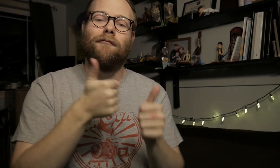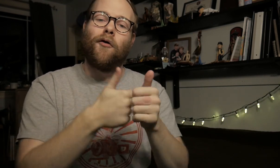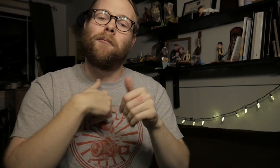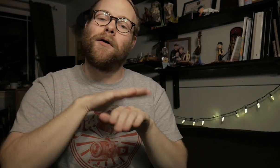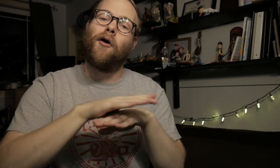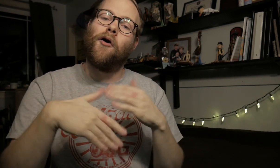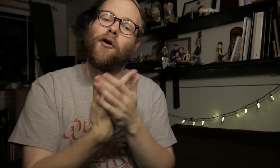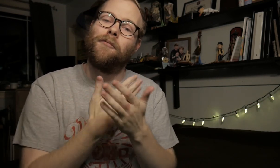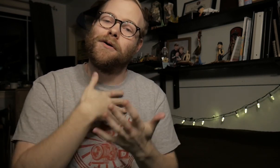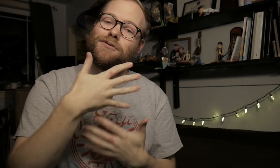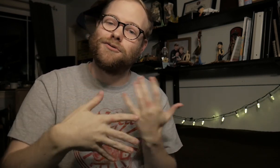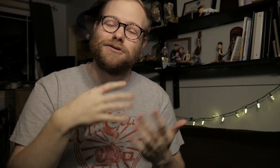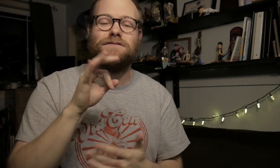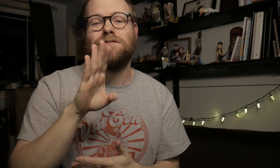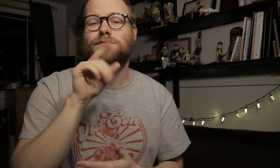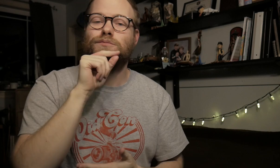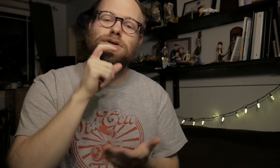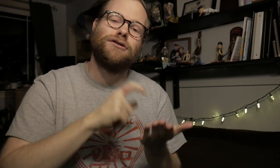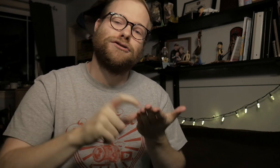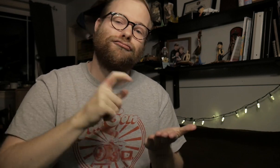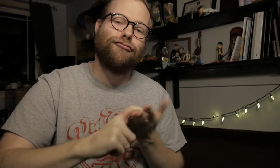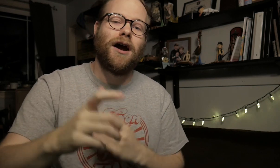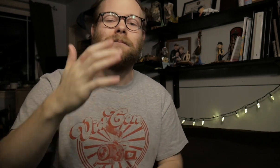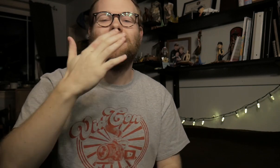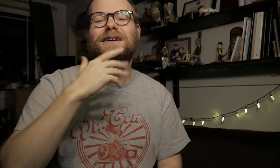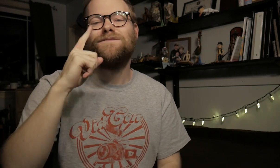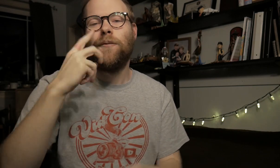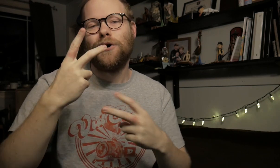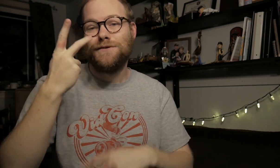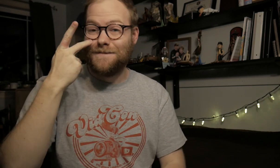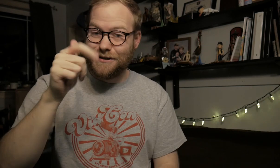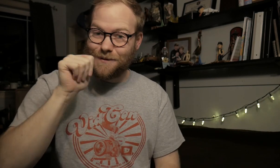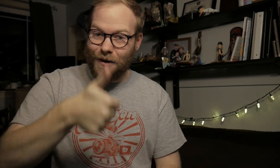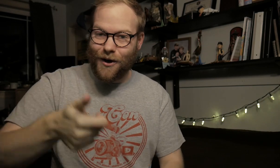Follow me on all my socials - Facebook, Twitter, Instagram. Thanks for watching, see you tomorrow.